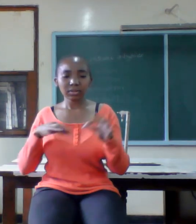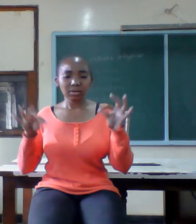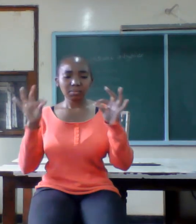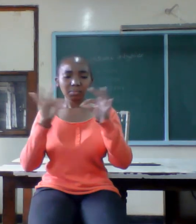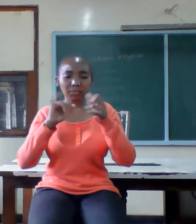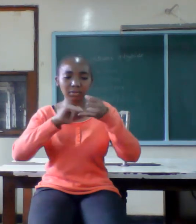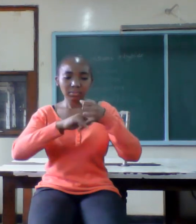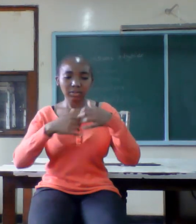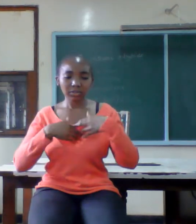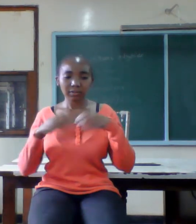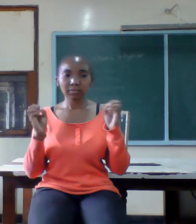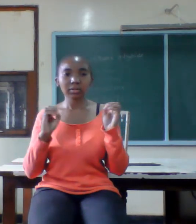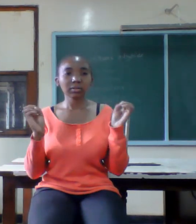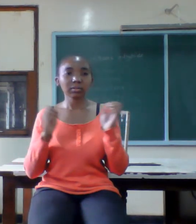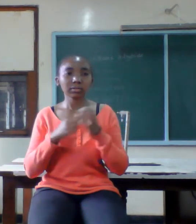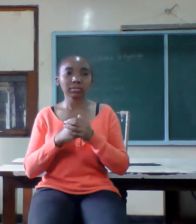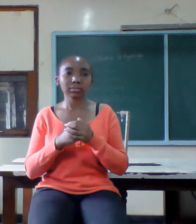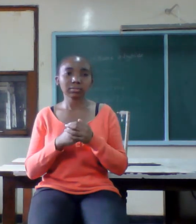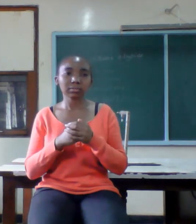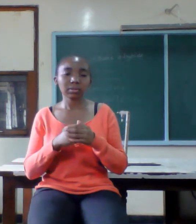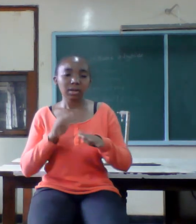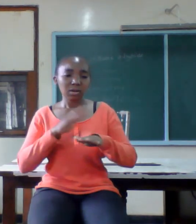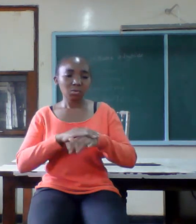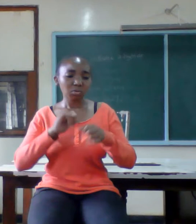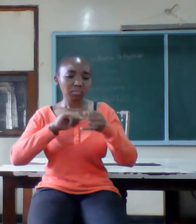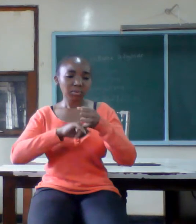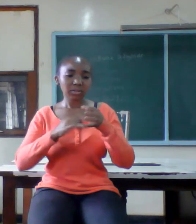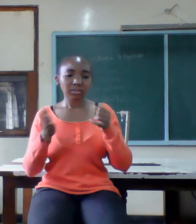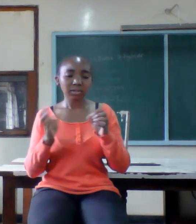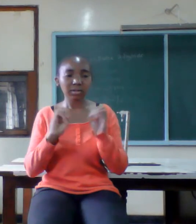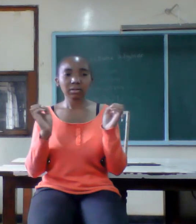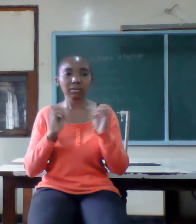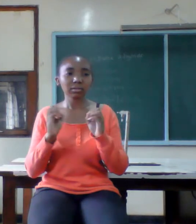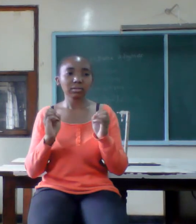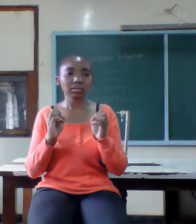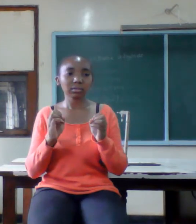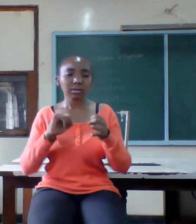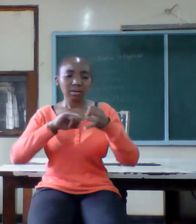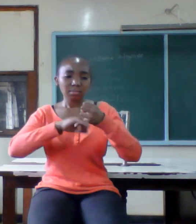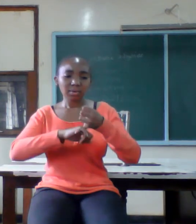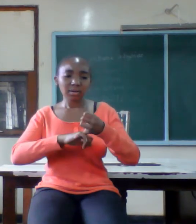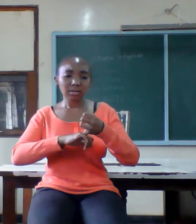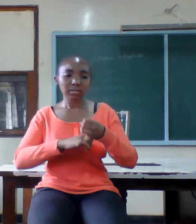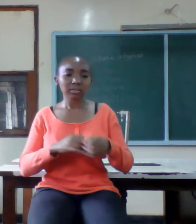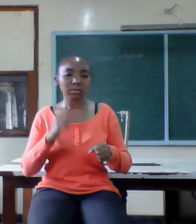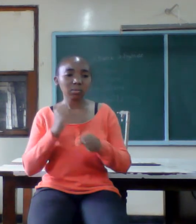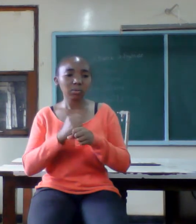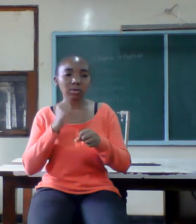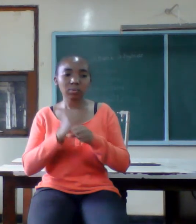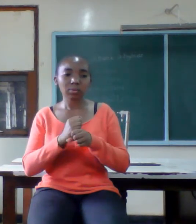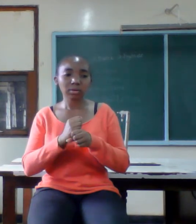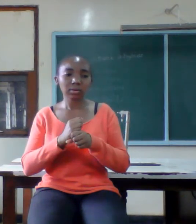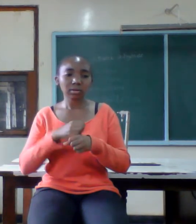there is no ready-made marriage marriage is hard work volunteer yourself to work daily on it